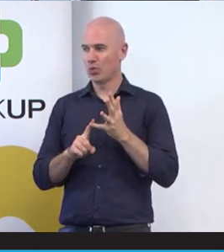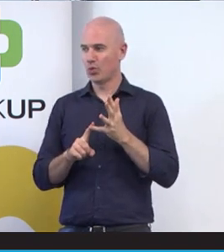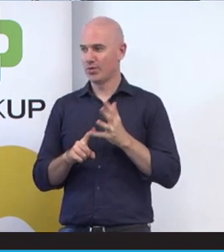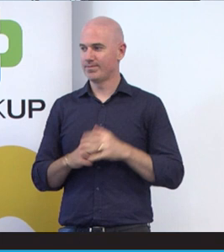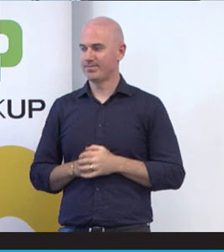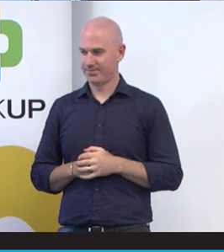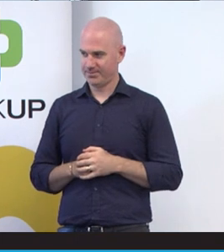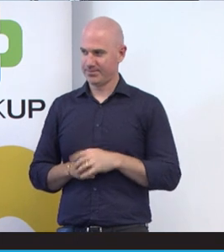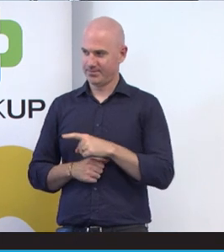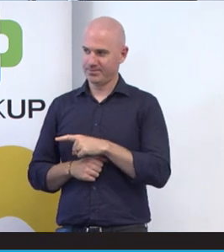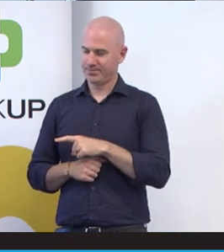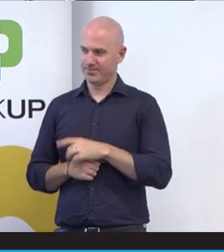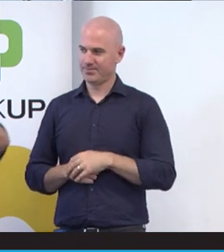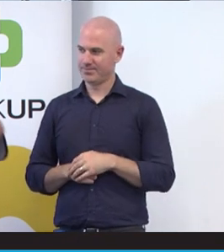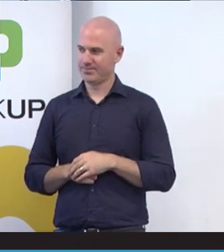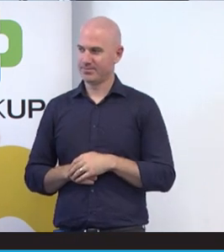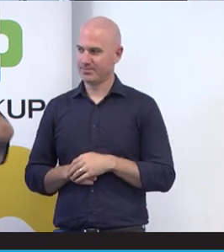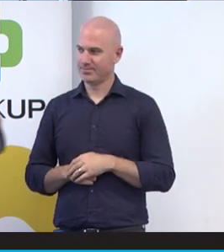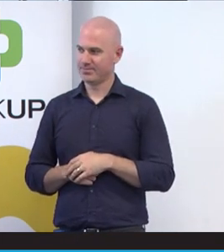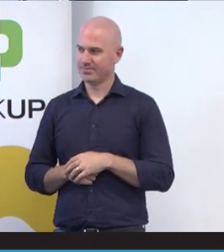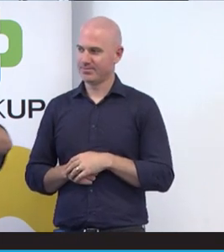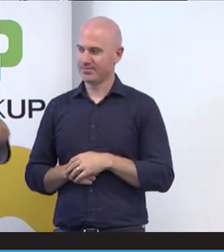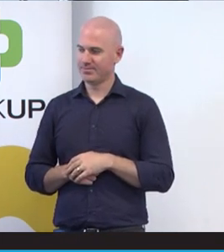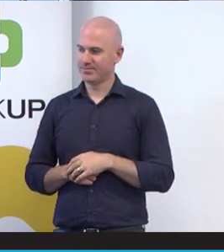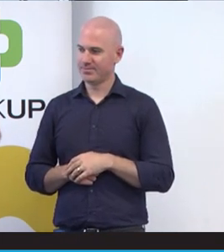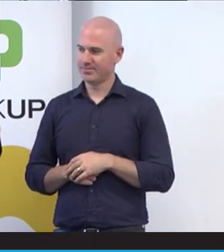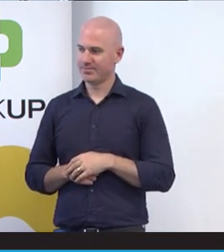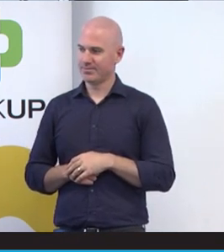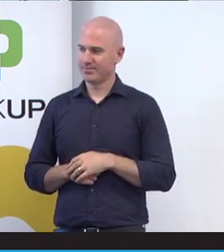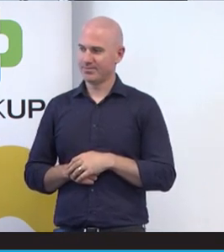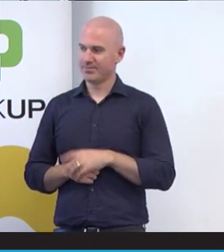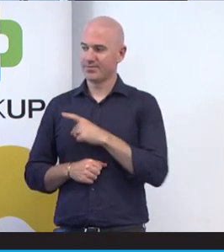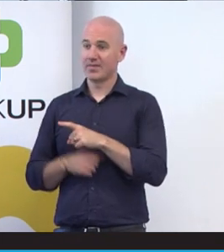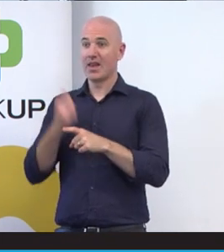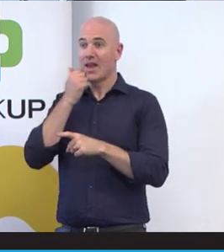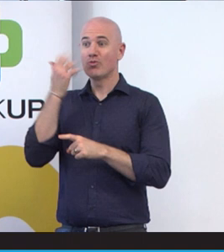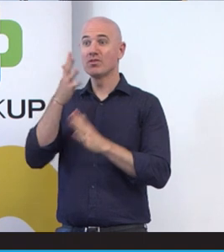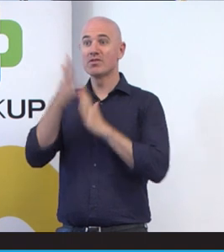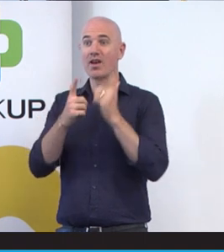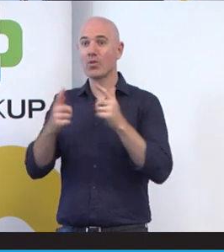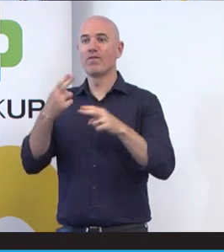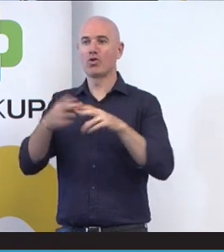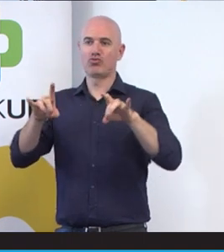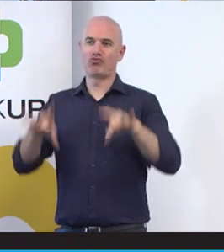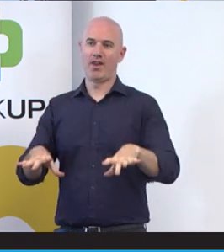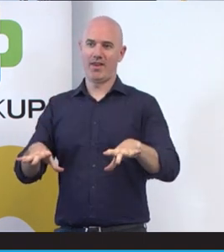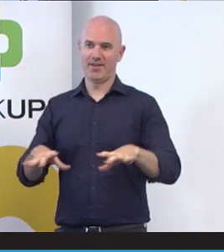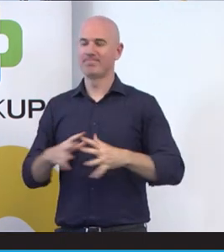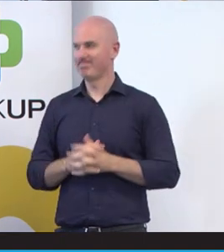and we got the land and we traveled. That's the sign for Aboriginal sign language of Australia.